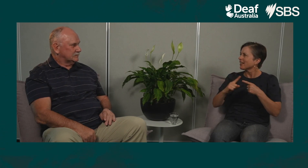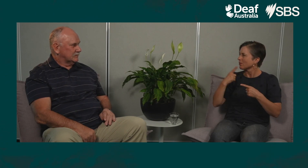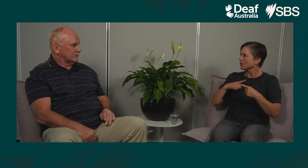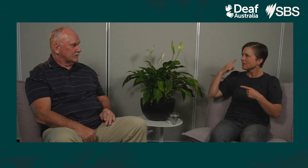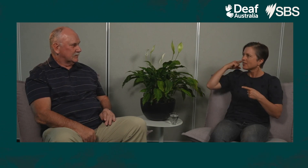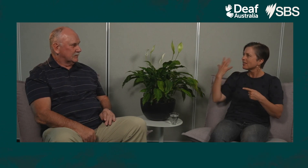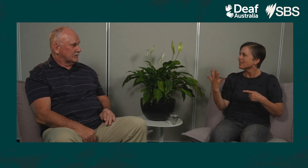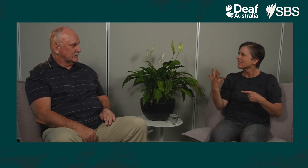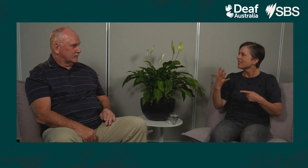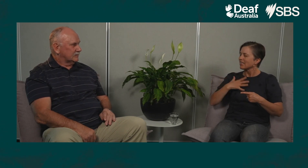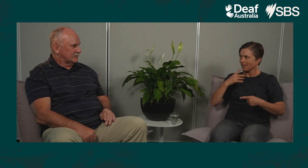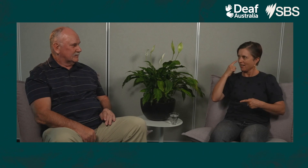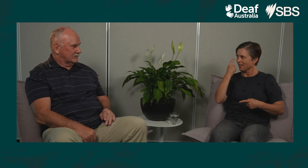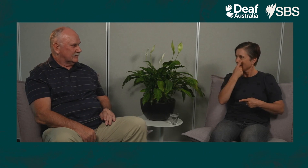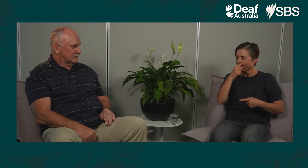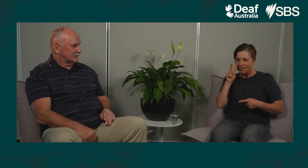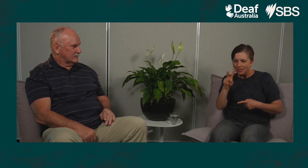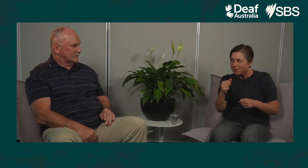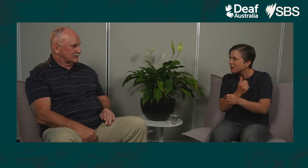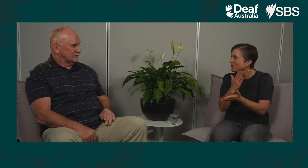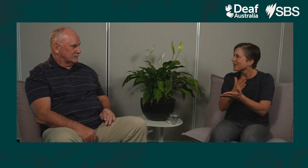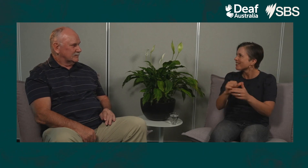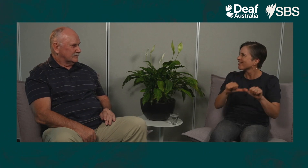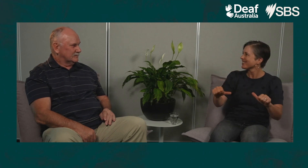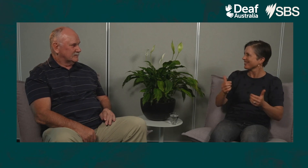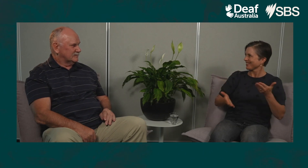I thought I had to see the baby with my own eyes. I couldn't rely on my hearing.